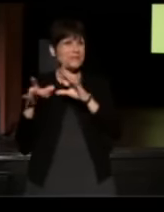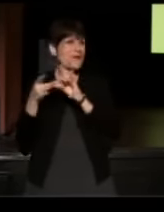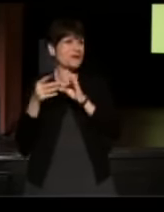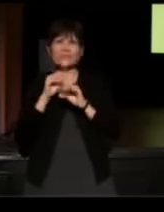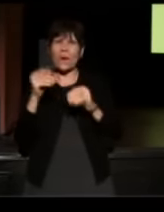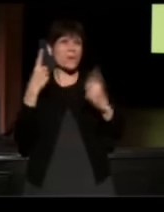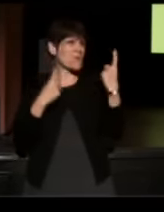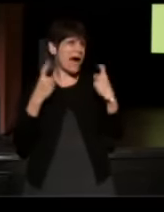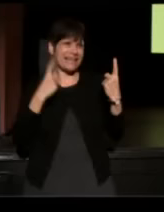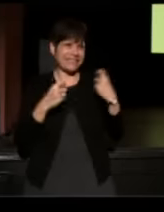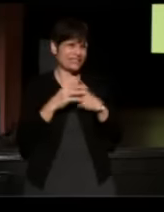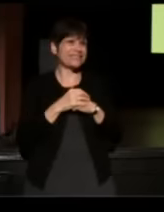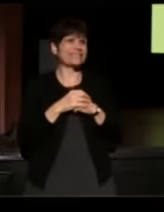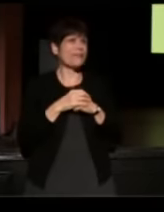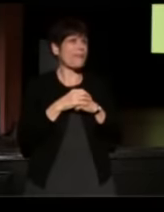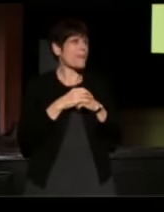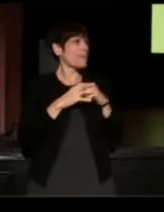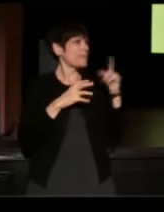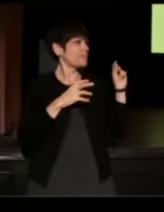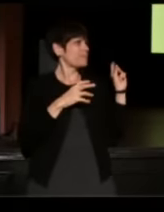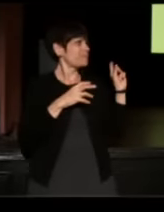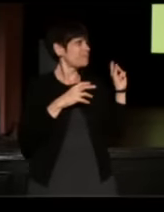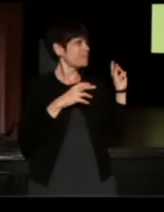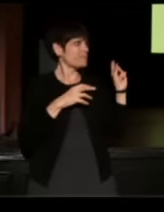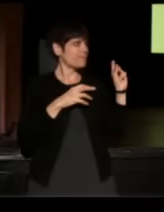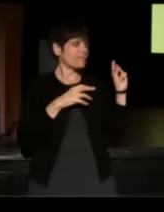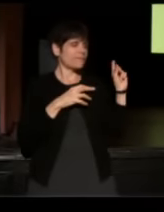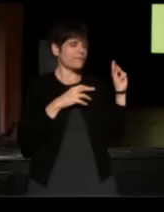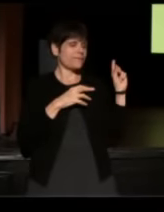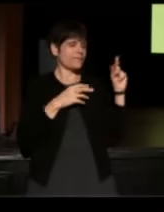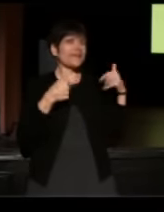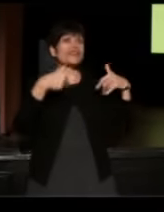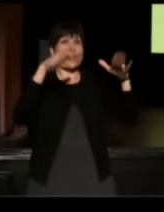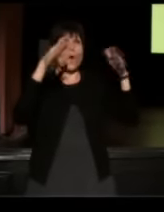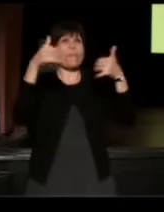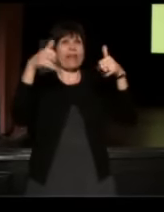So let's do this and then we'll play an animation and then you guys can go play beer pong.